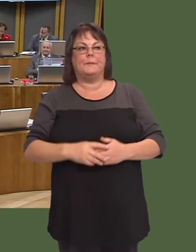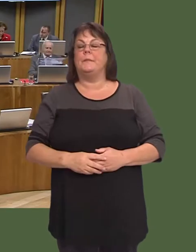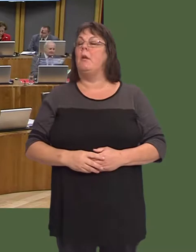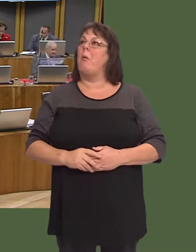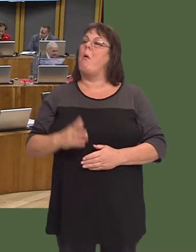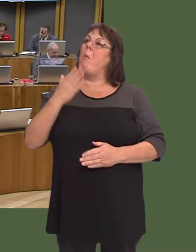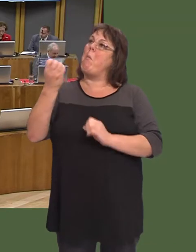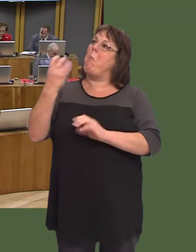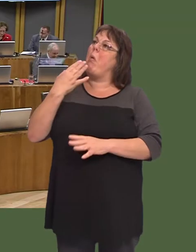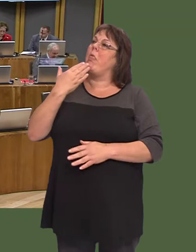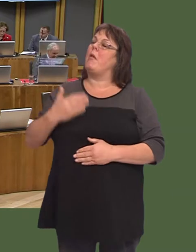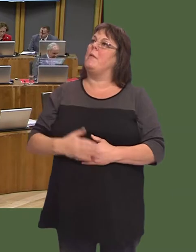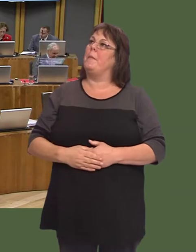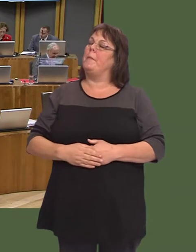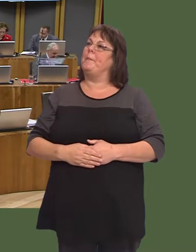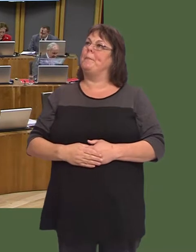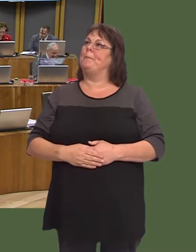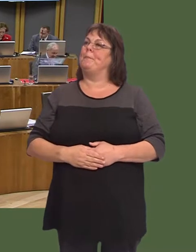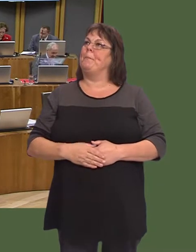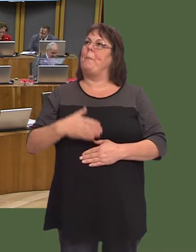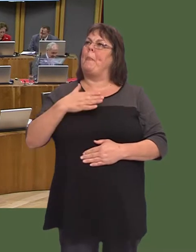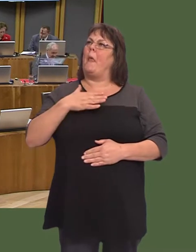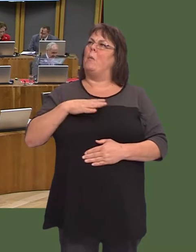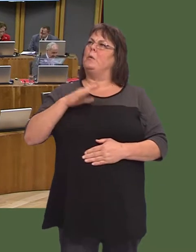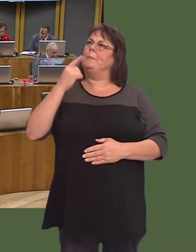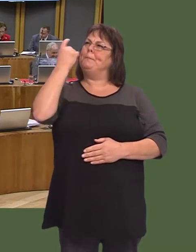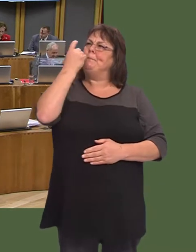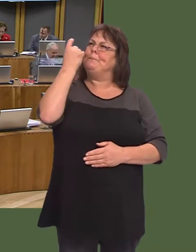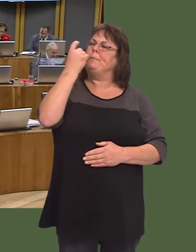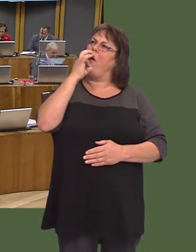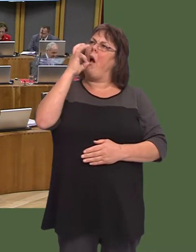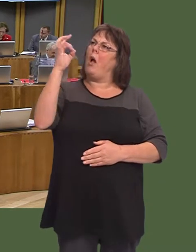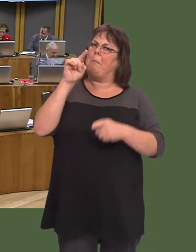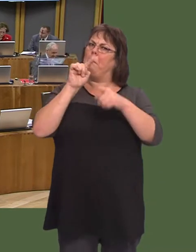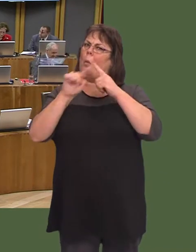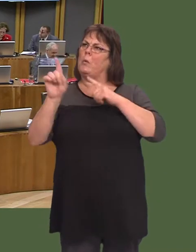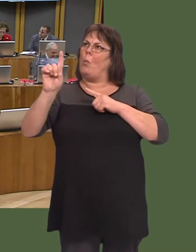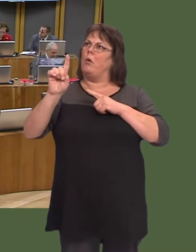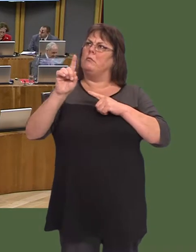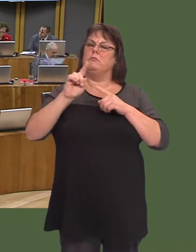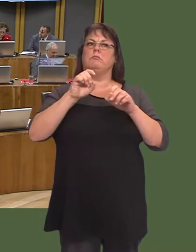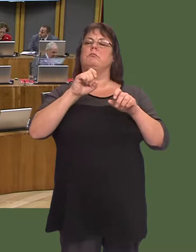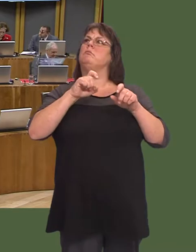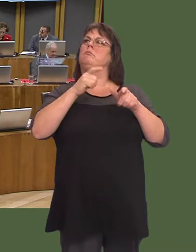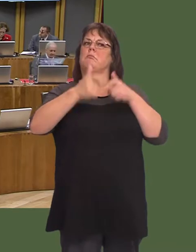Jenny Rathbone: Thank you, First Minister. I just wanted to specifically focus on how weíre getting more people to bicycle, because